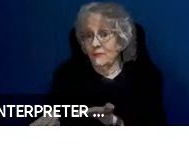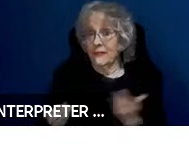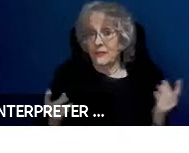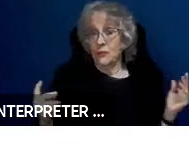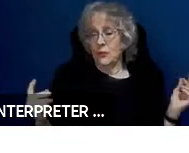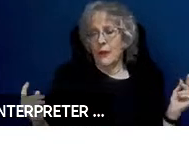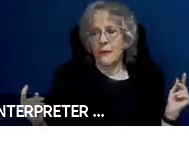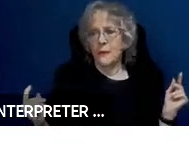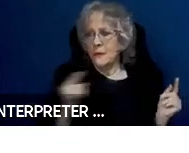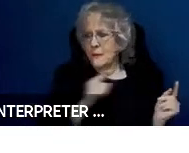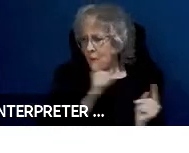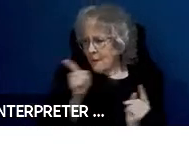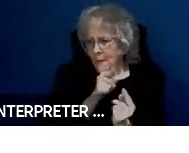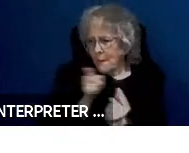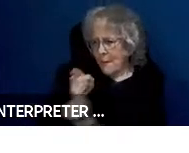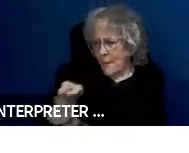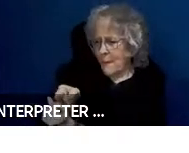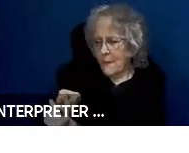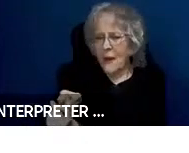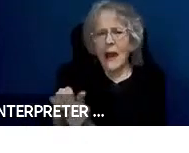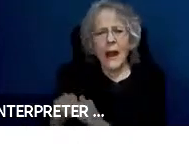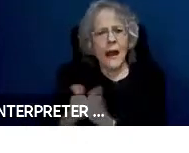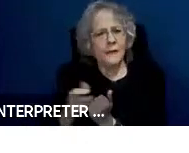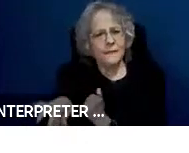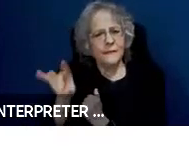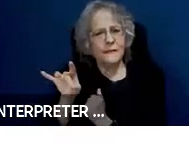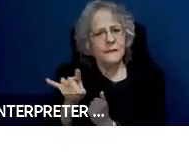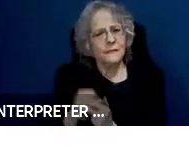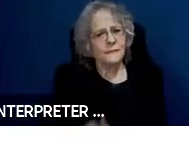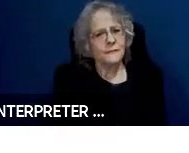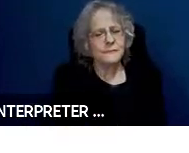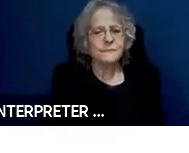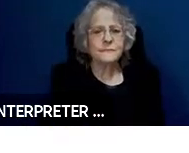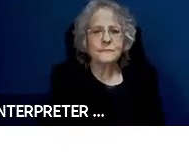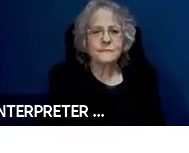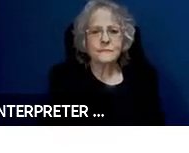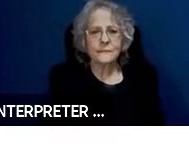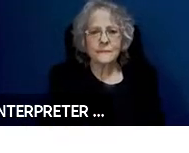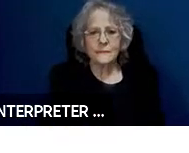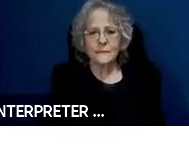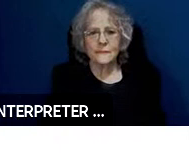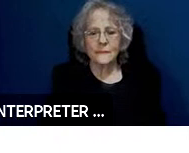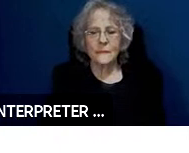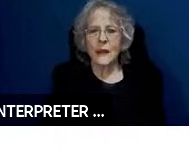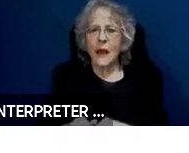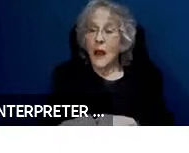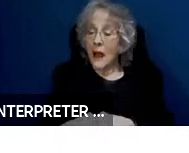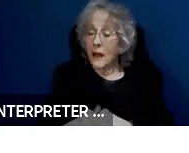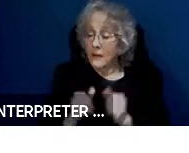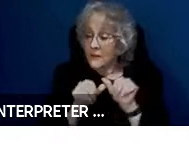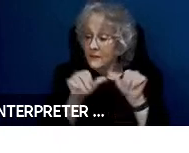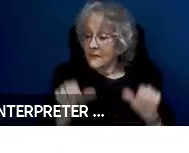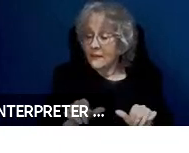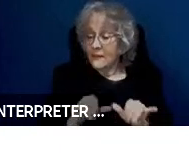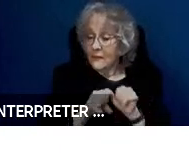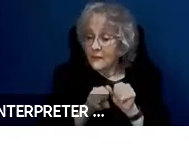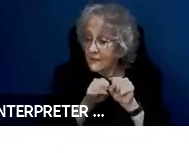are you going to be able to find it? And how can the system give instructions back if the person